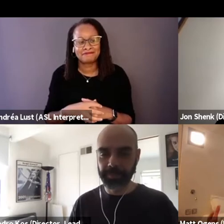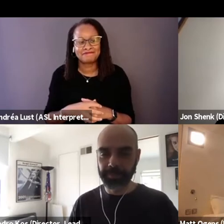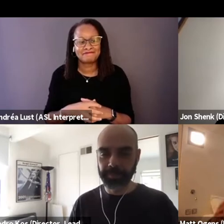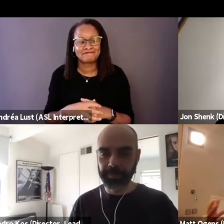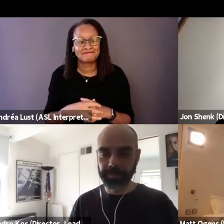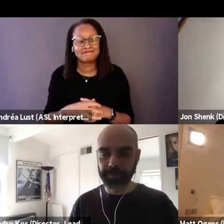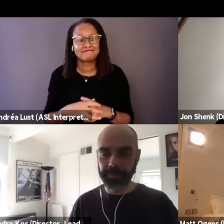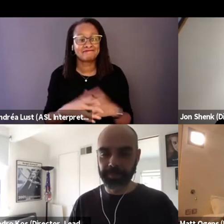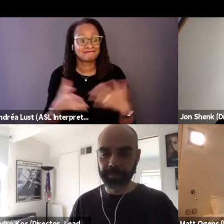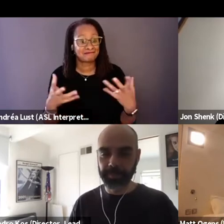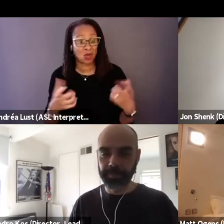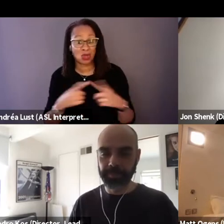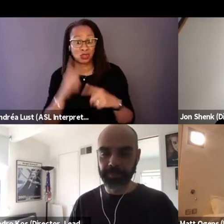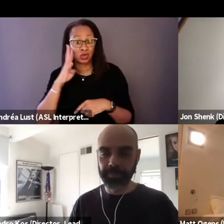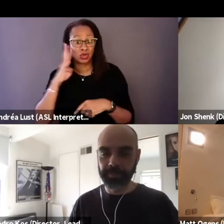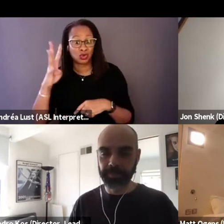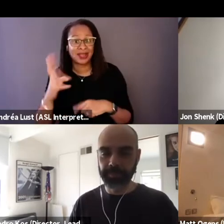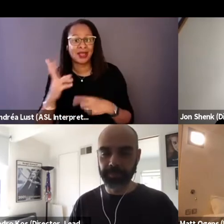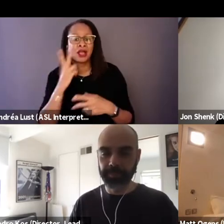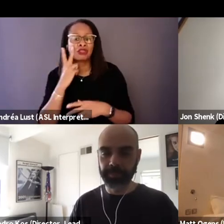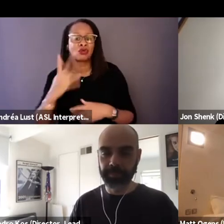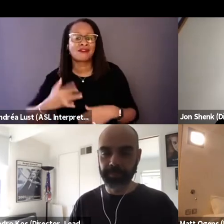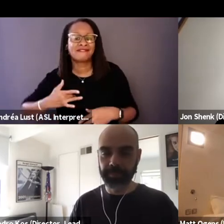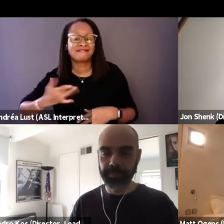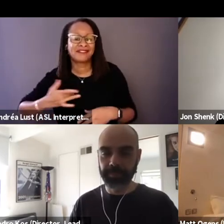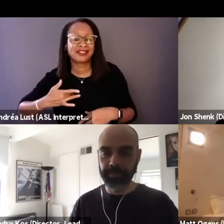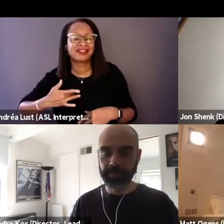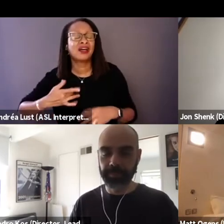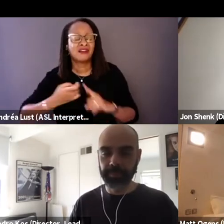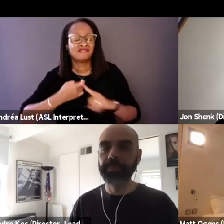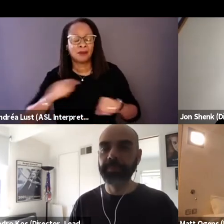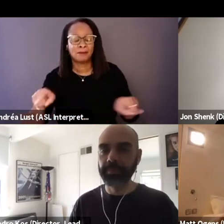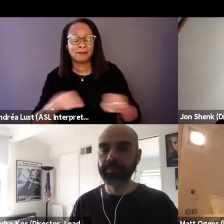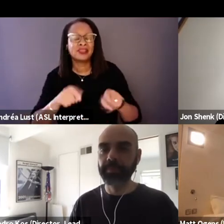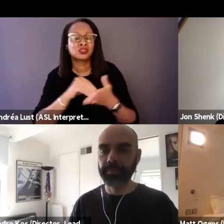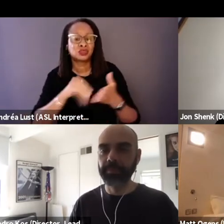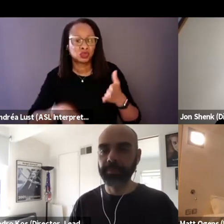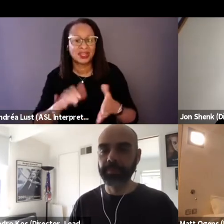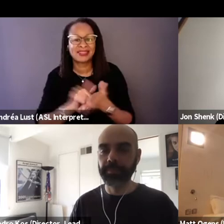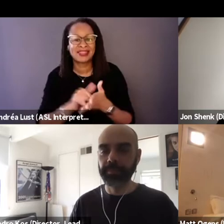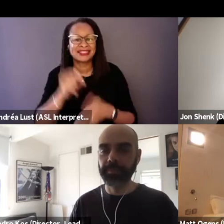I wanted to create a look and feel that came from them, that was very much teenagery and coming of age.